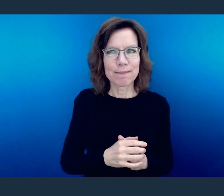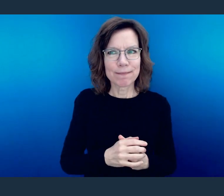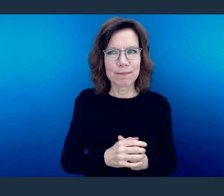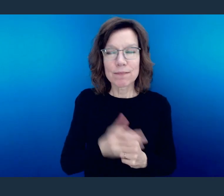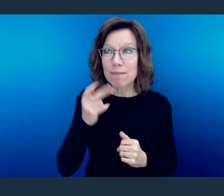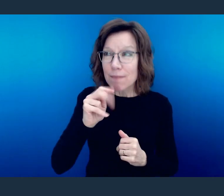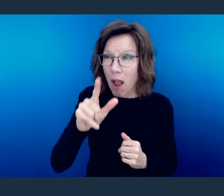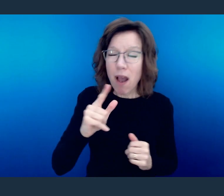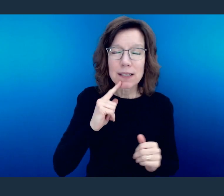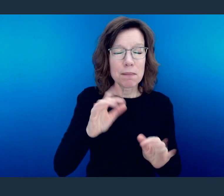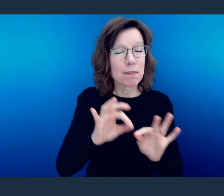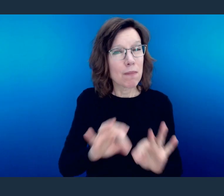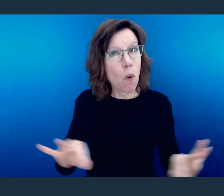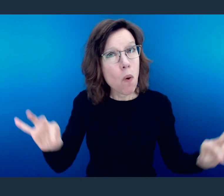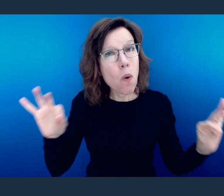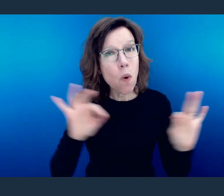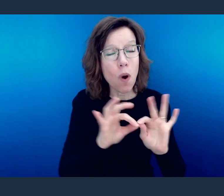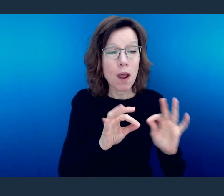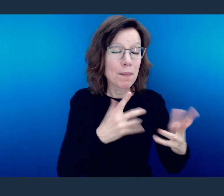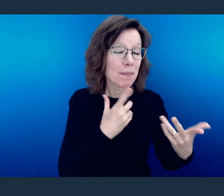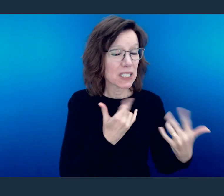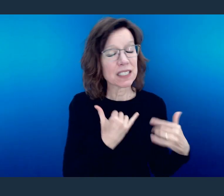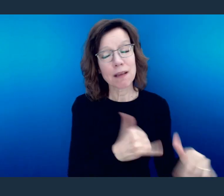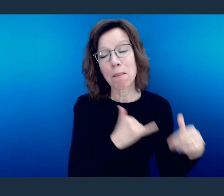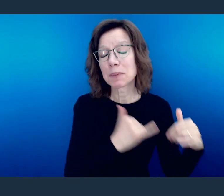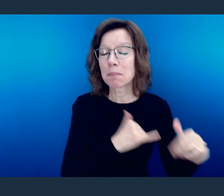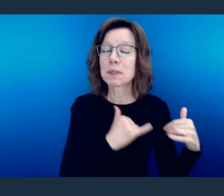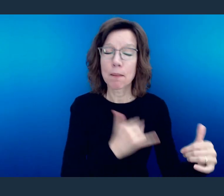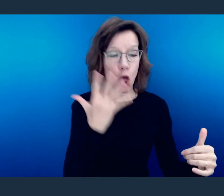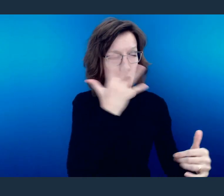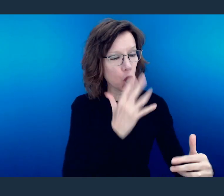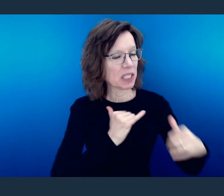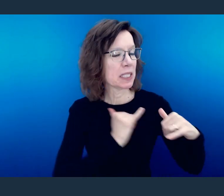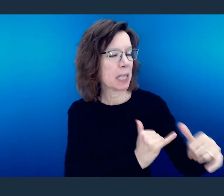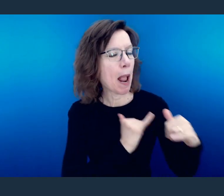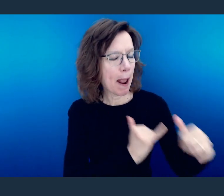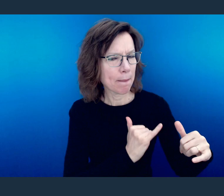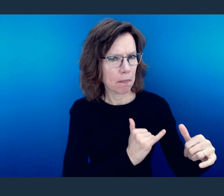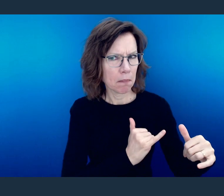He's saying, don't become so similar to the world that you look more like it than the